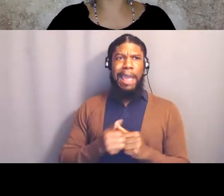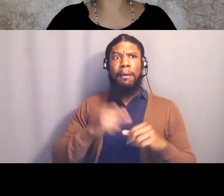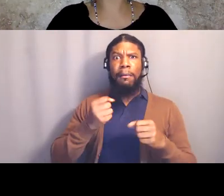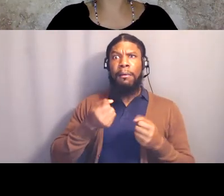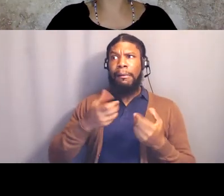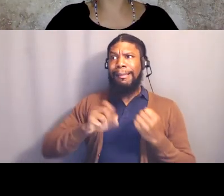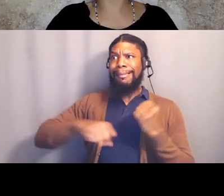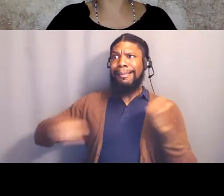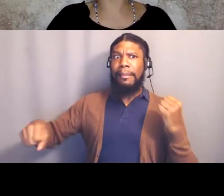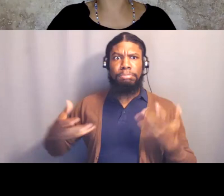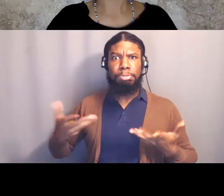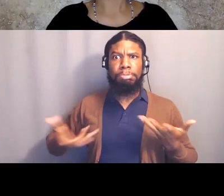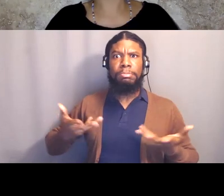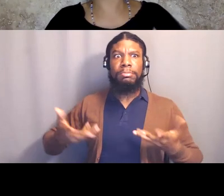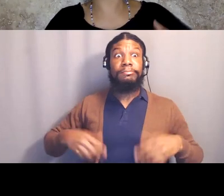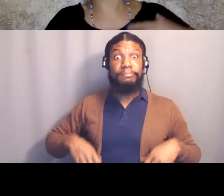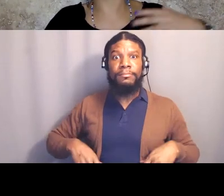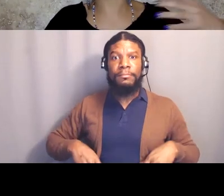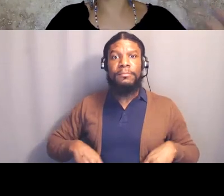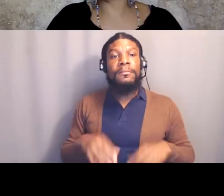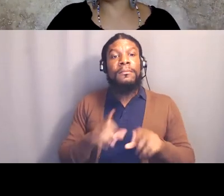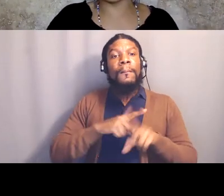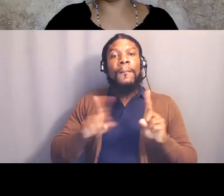When we see a world of, you know, green grass